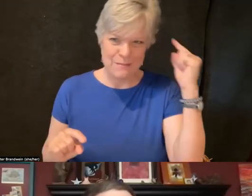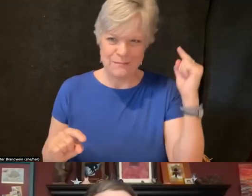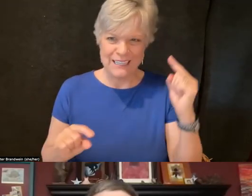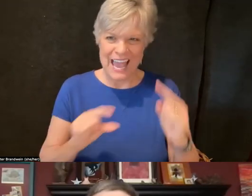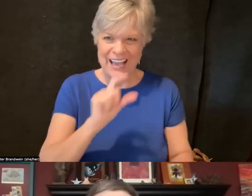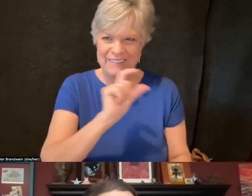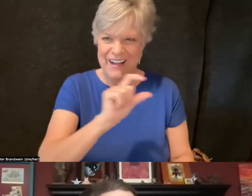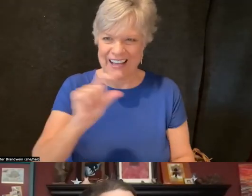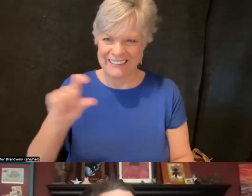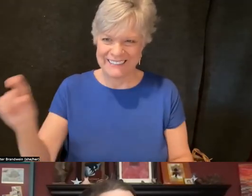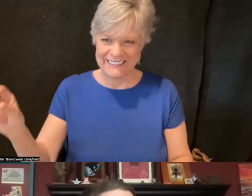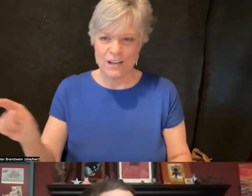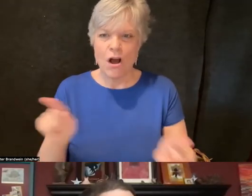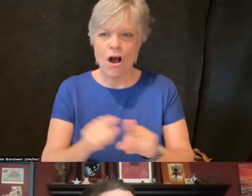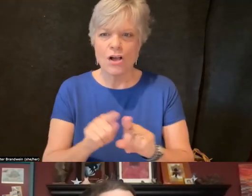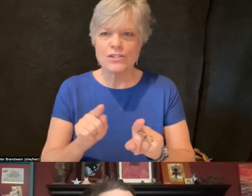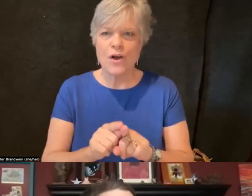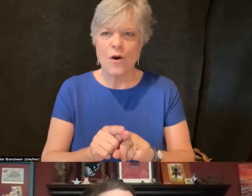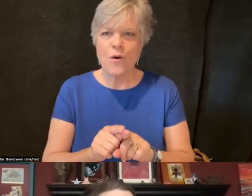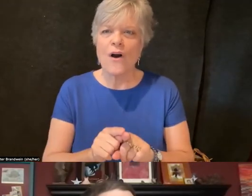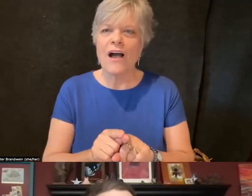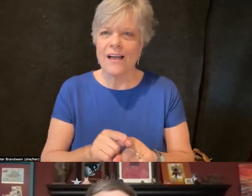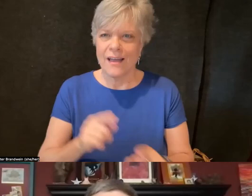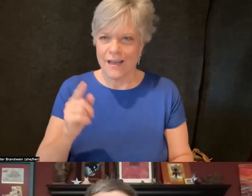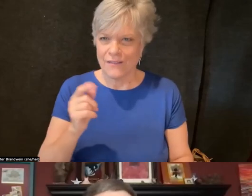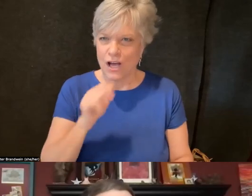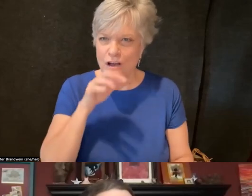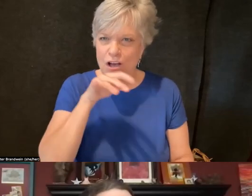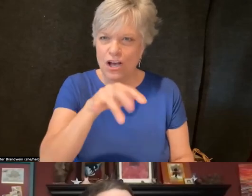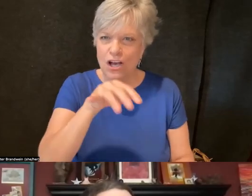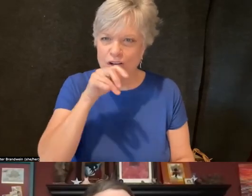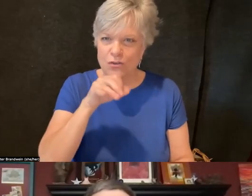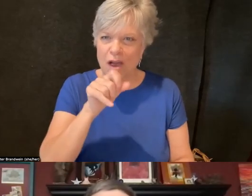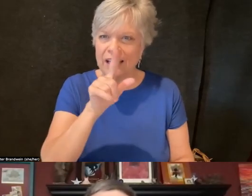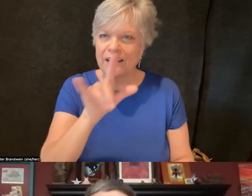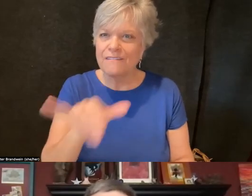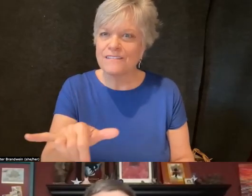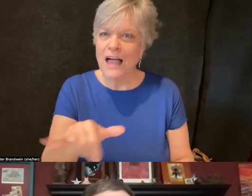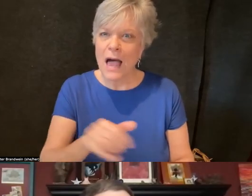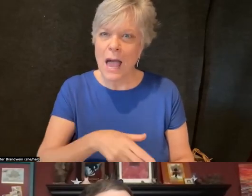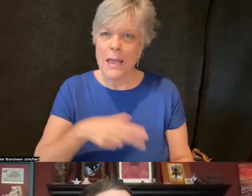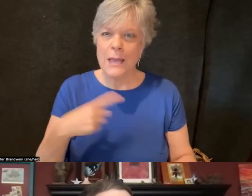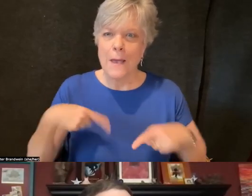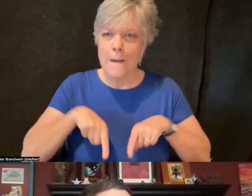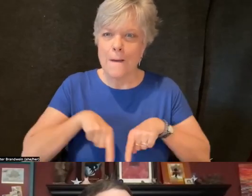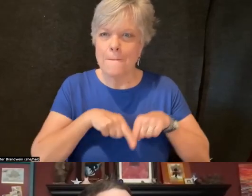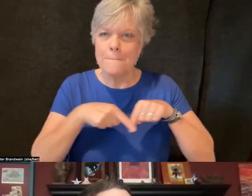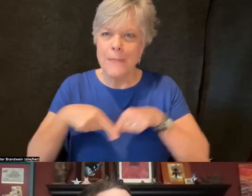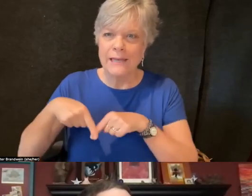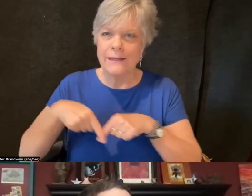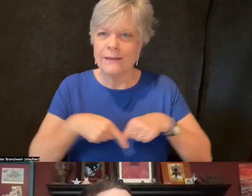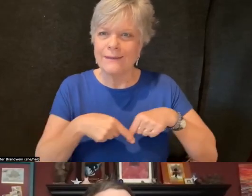I'm also wearing a dragonfly pendant that belonged to my beloved Aunt Joan, who was my hero and remains so.